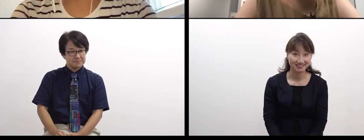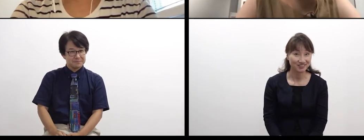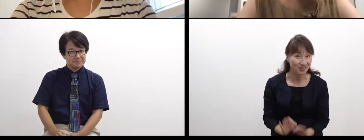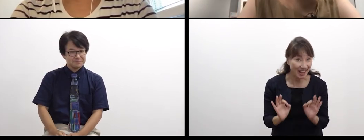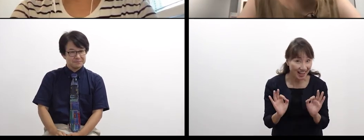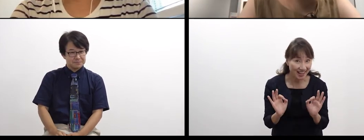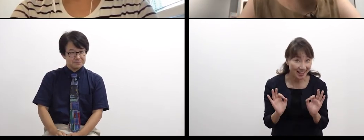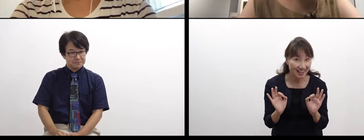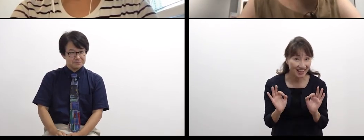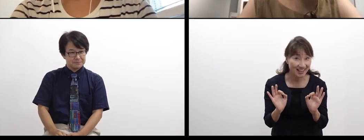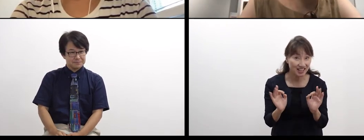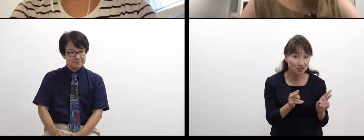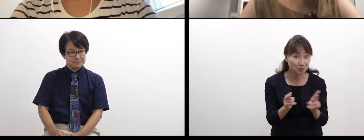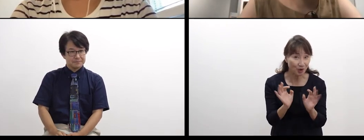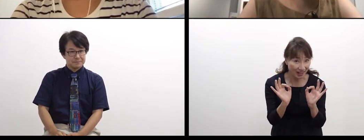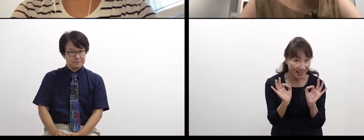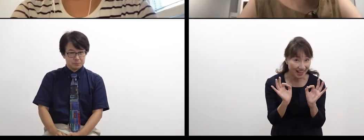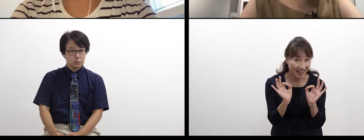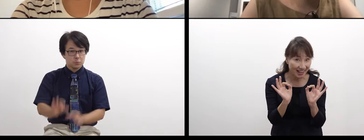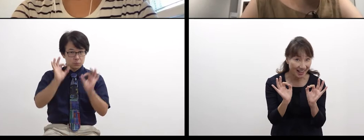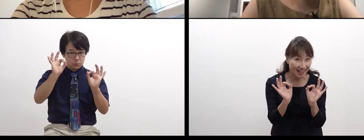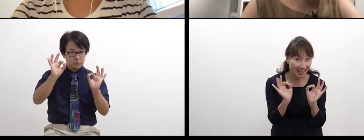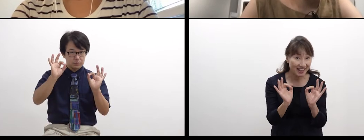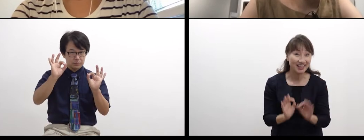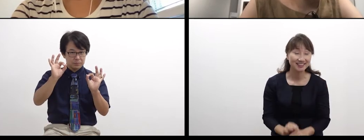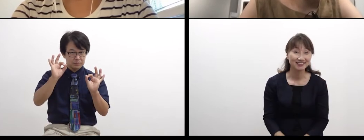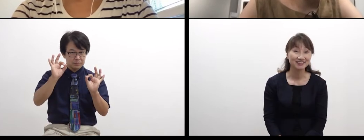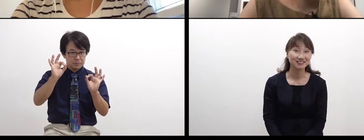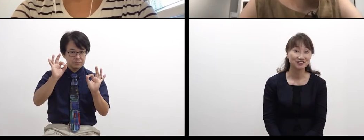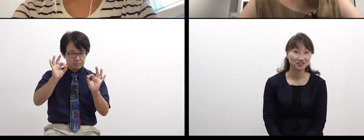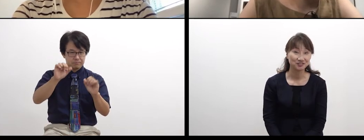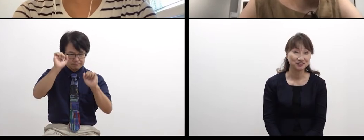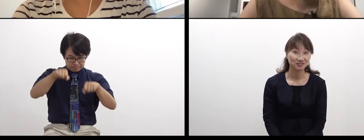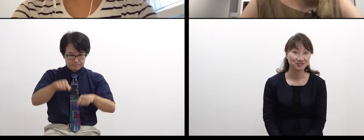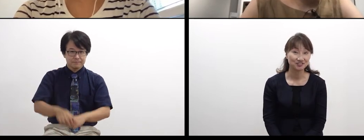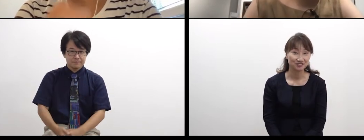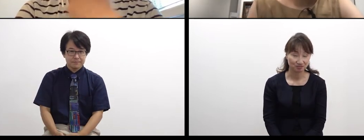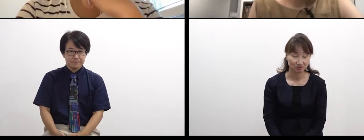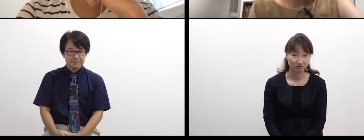Are you prepared yet? Is everything ready? OGAWA: Yes.